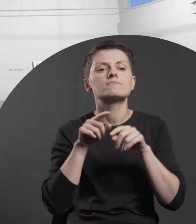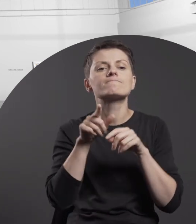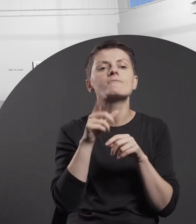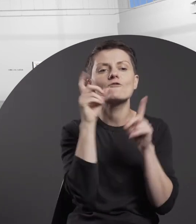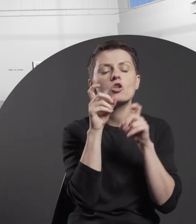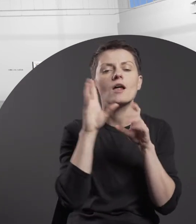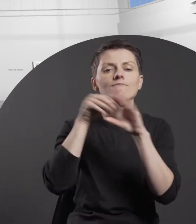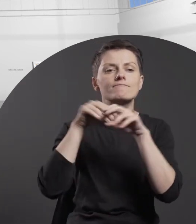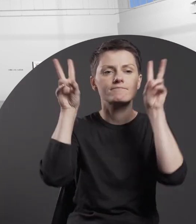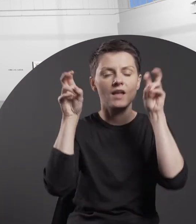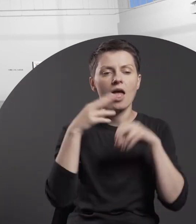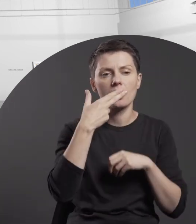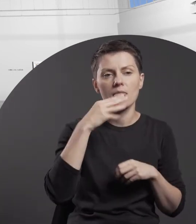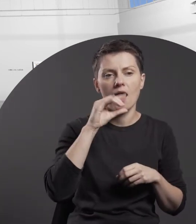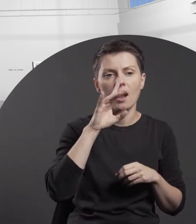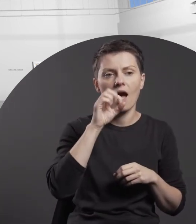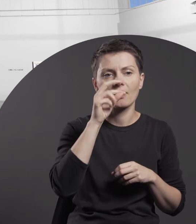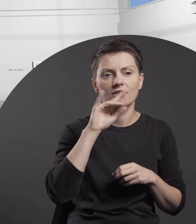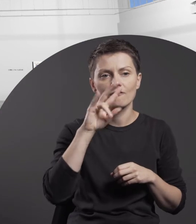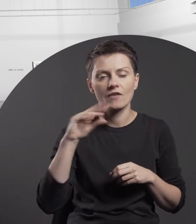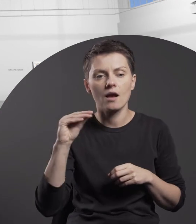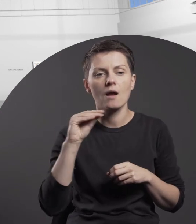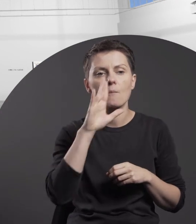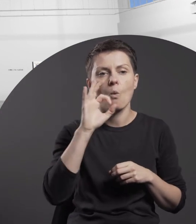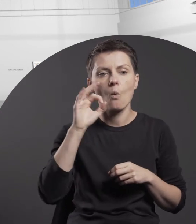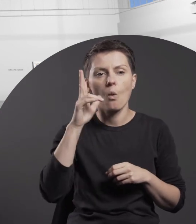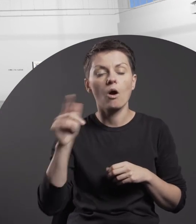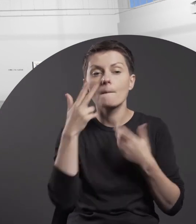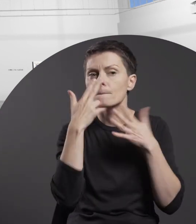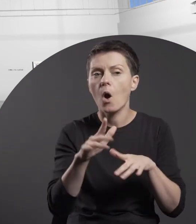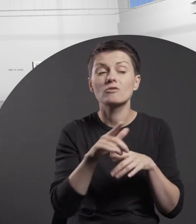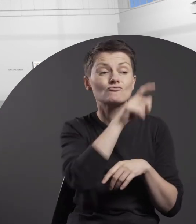lay bare the impossibility of taking absolute control of nature